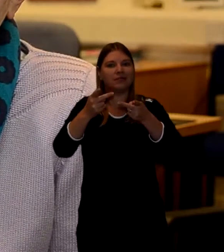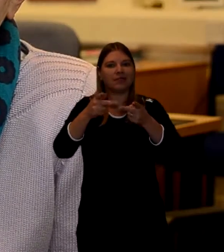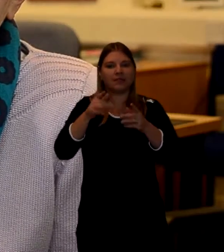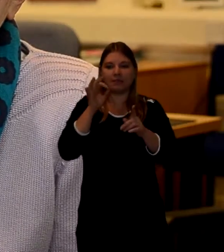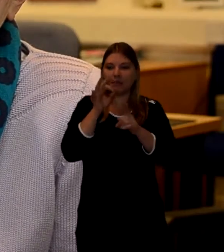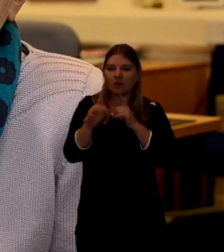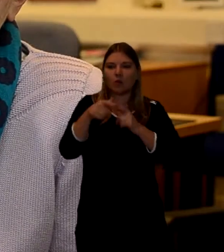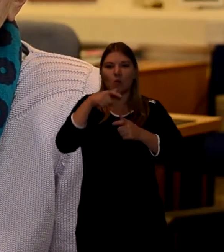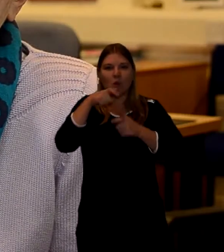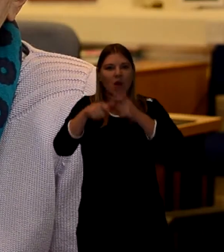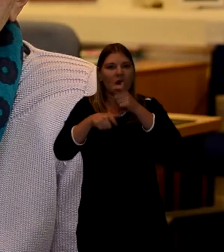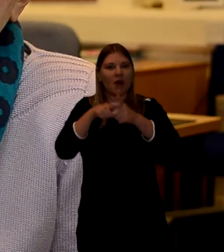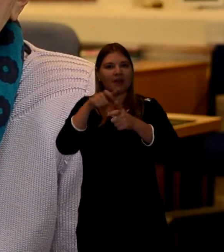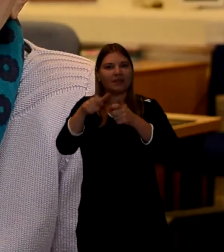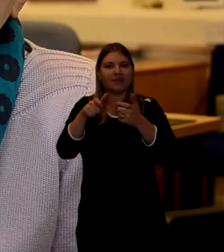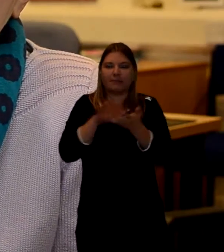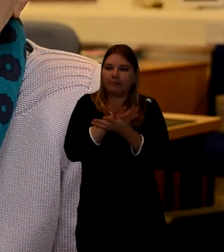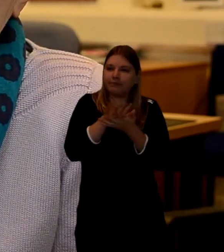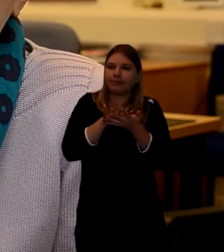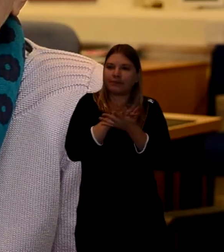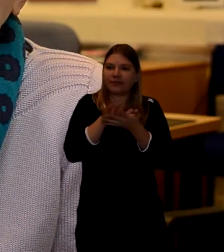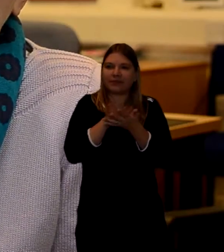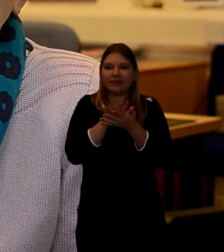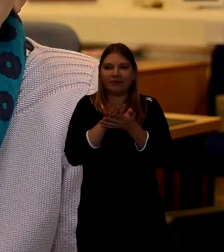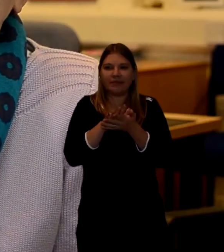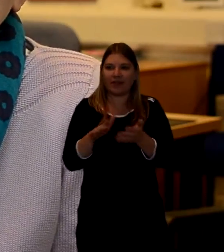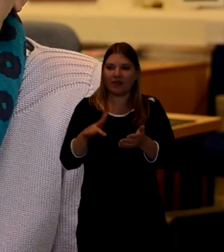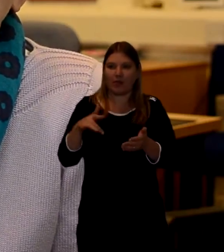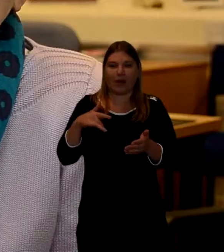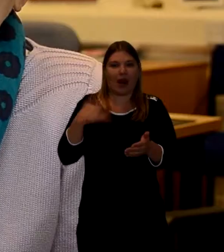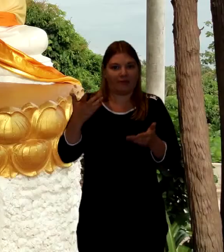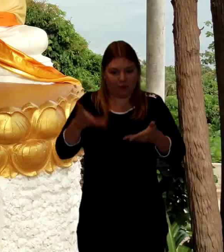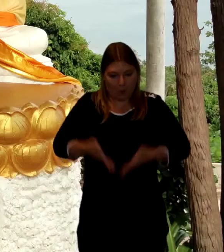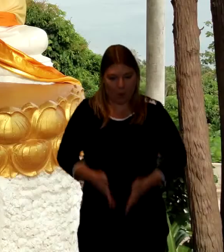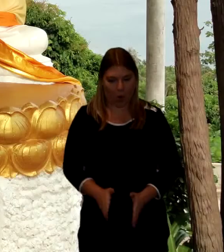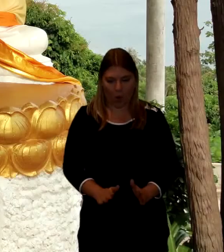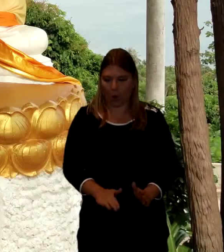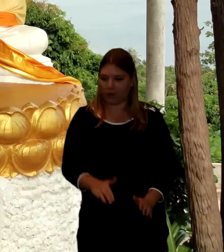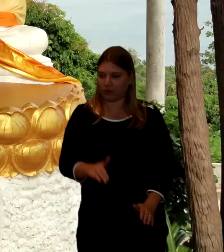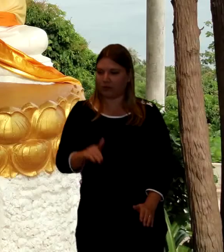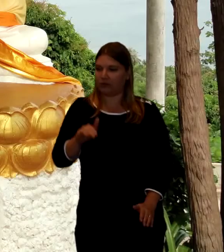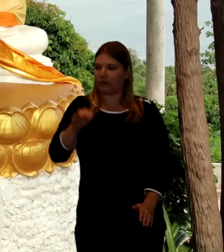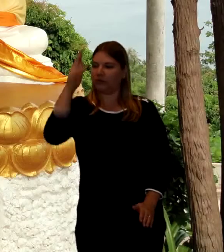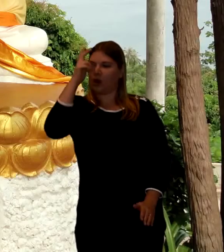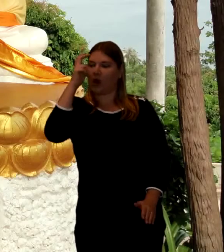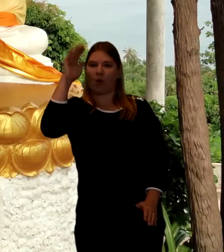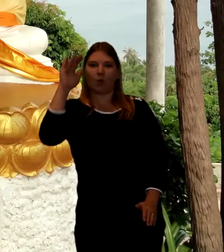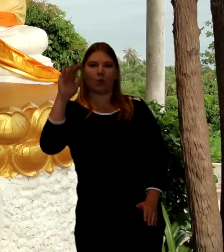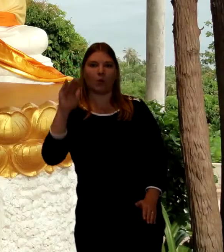Which is how... you go through life from birth to death and you circle around again.